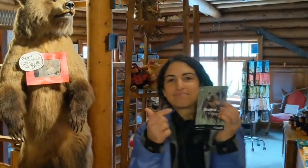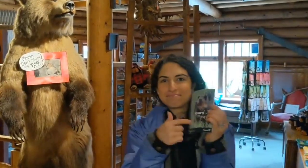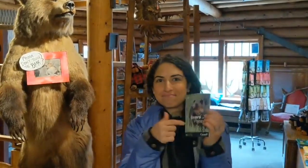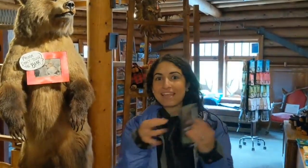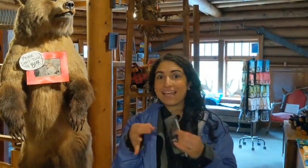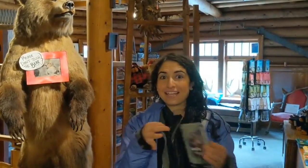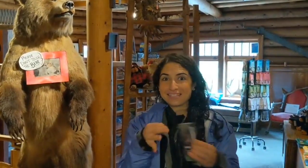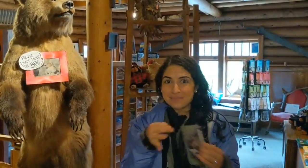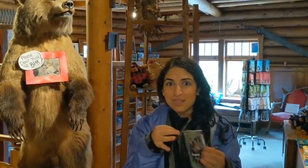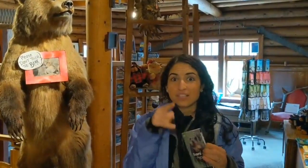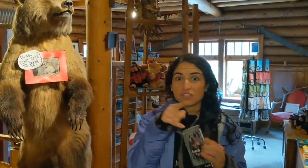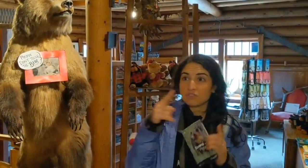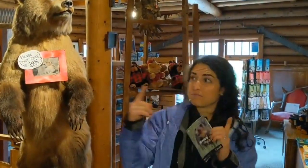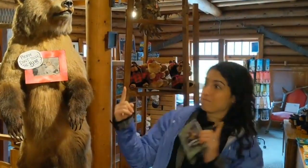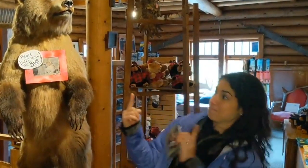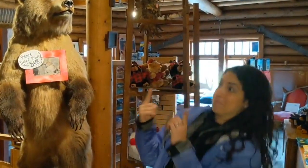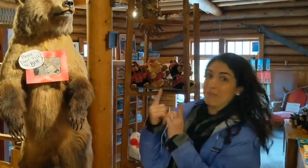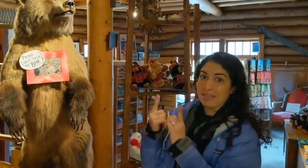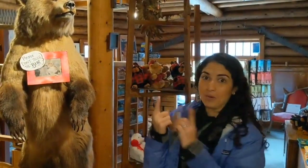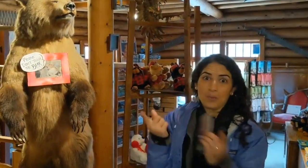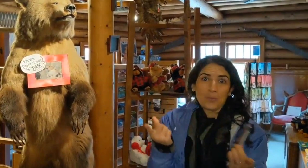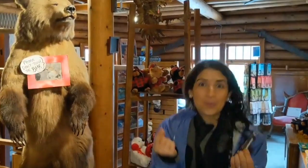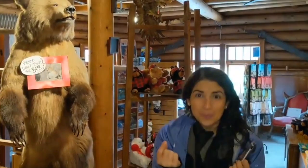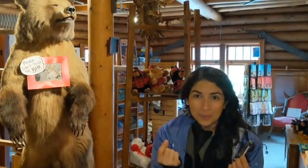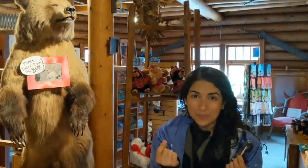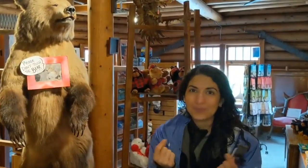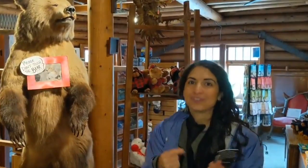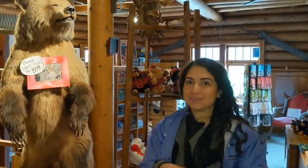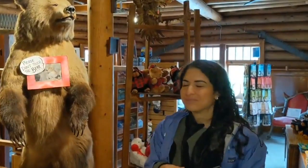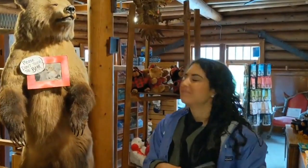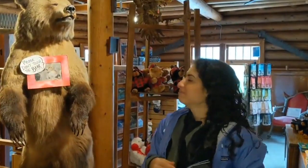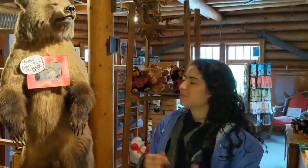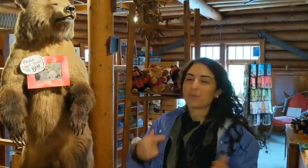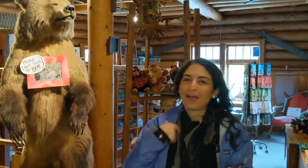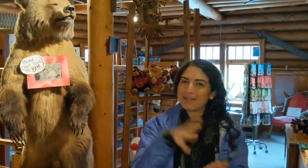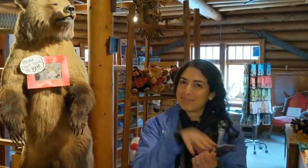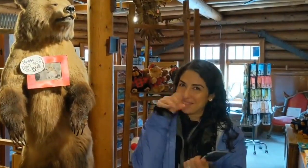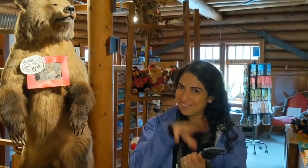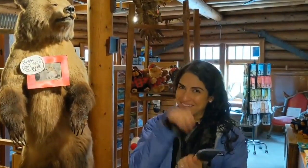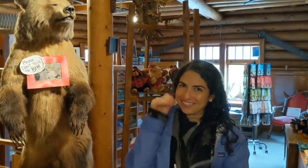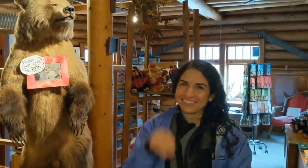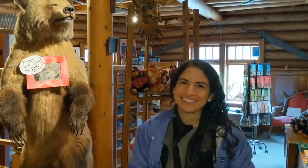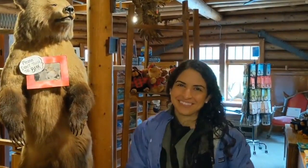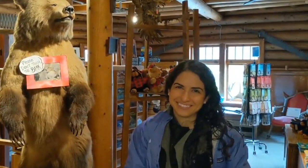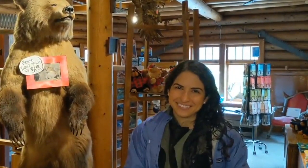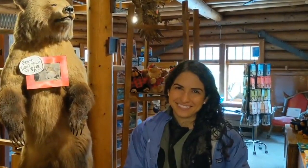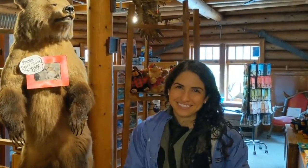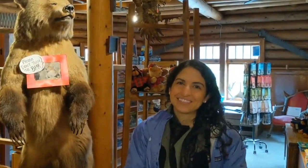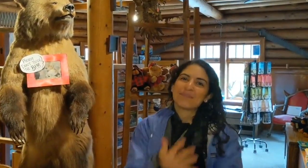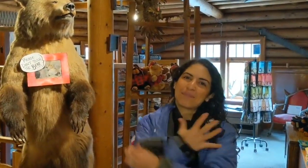And this explains when you meet a bear -- what do you do?? So, I'm learning.